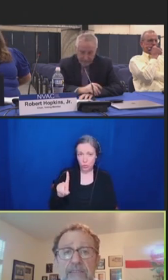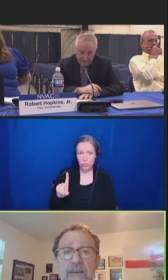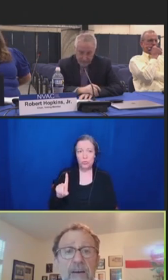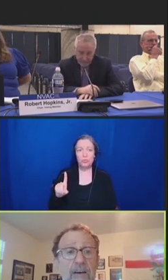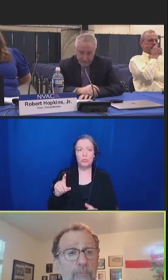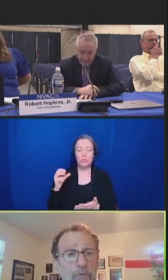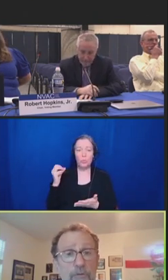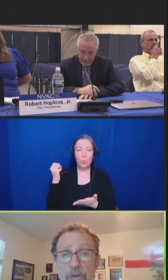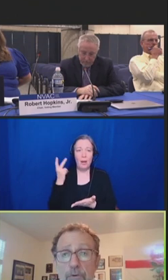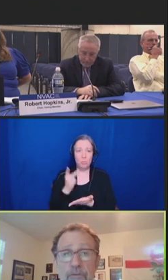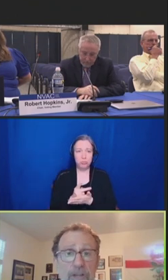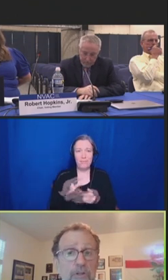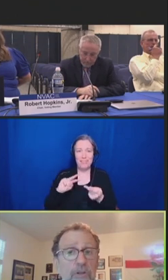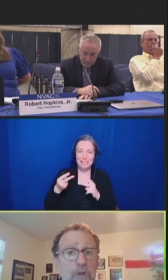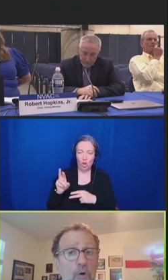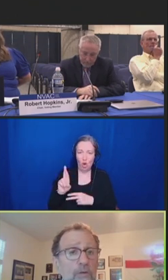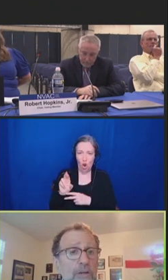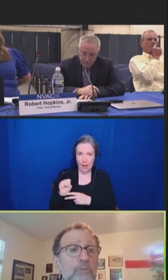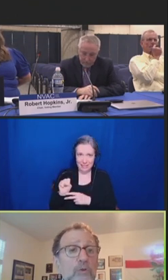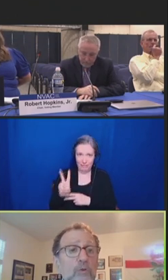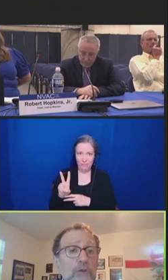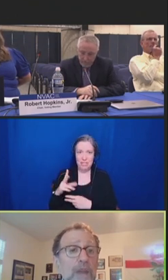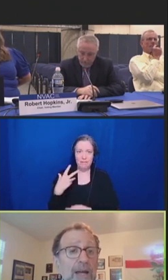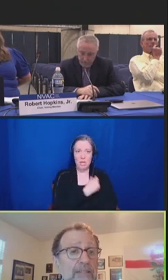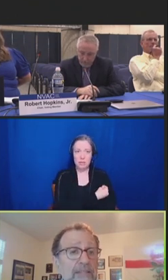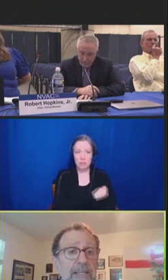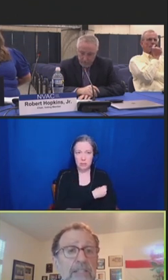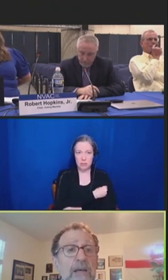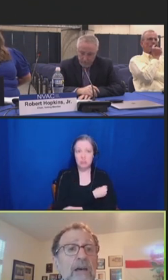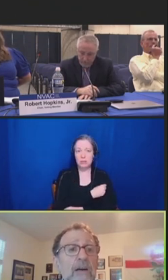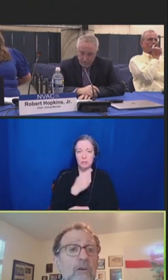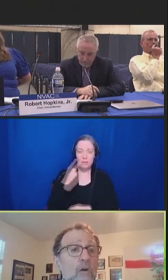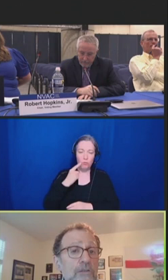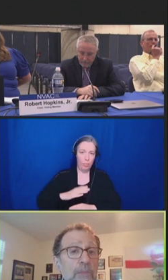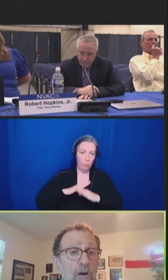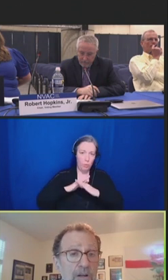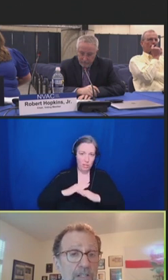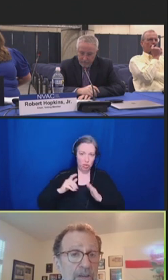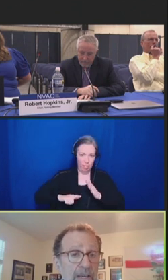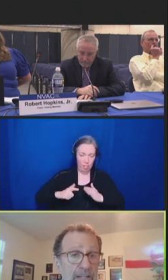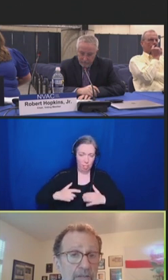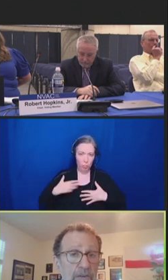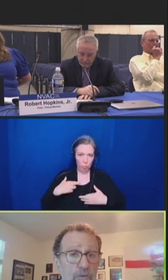States, approved for the prevention of lower respiratory tract disease caused by RSV in